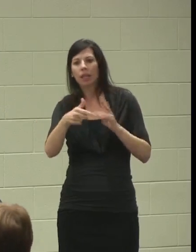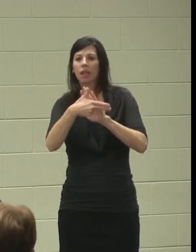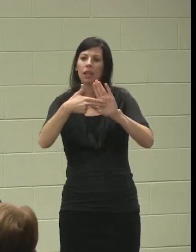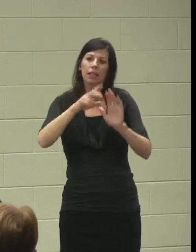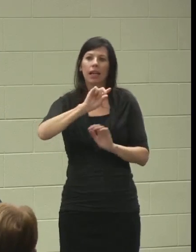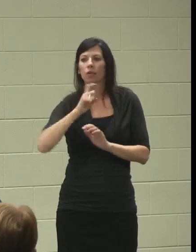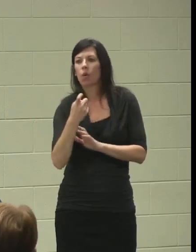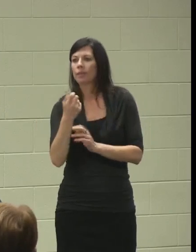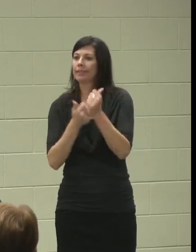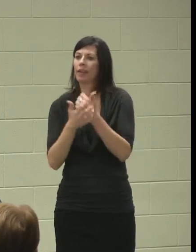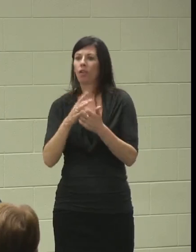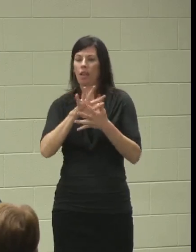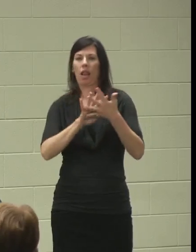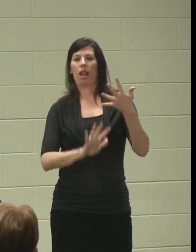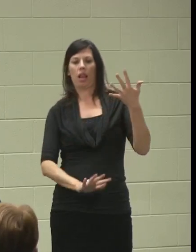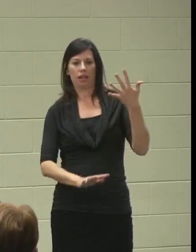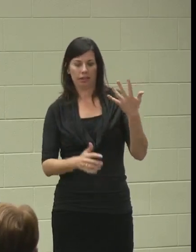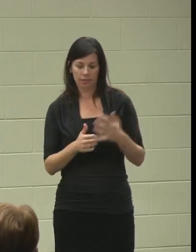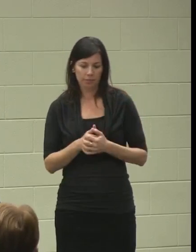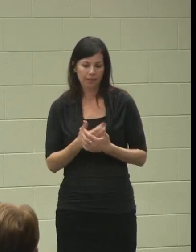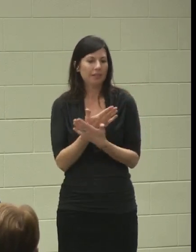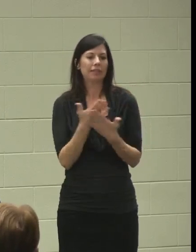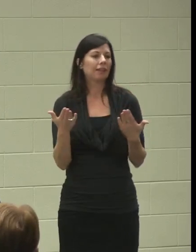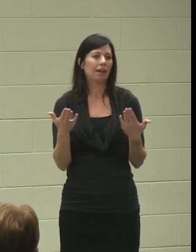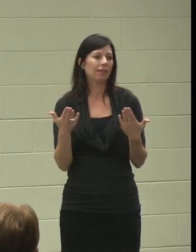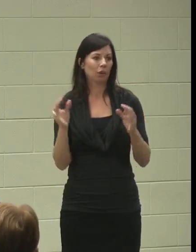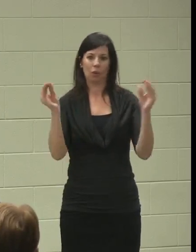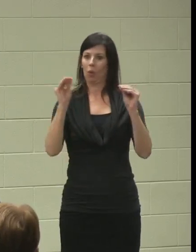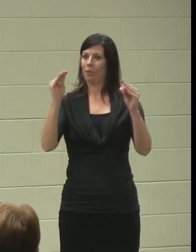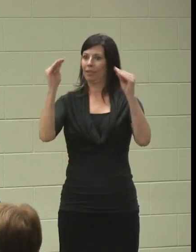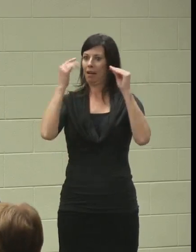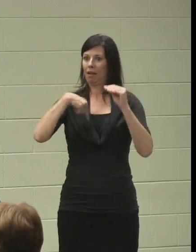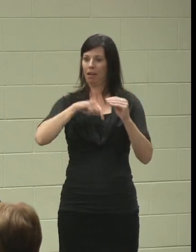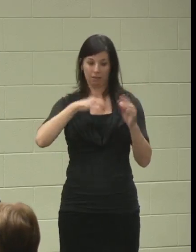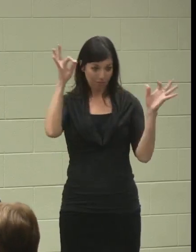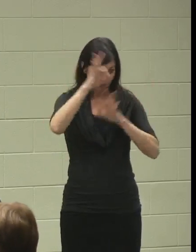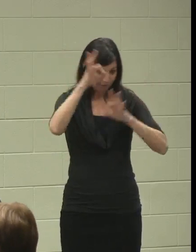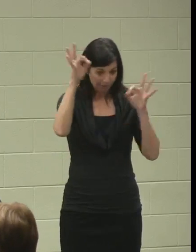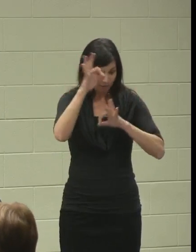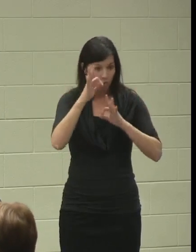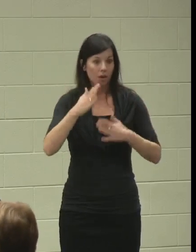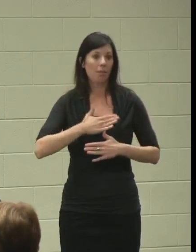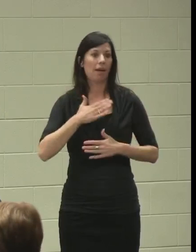and stuff that nobody really tells you about. So I'm glad this forum is here,